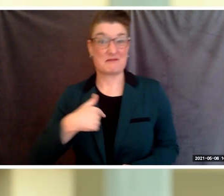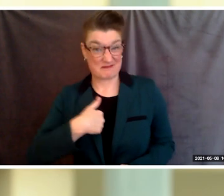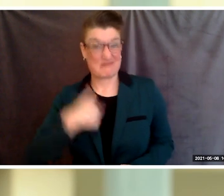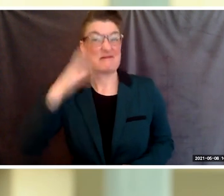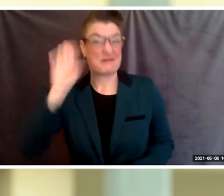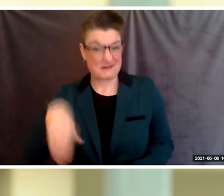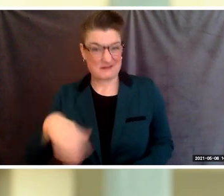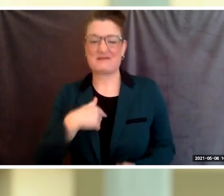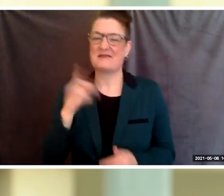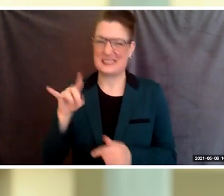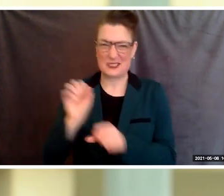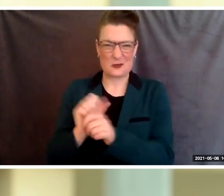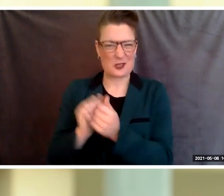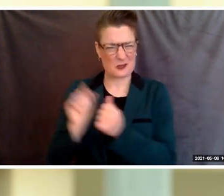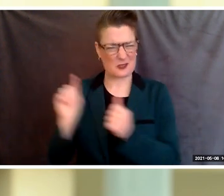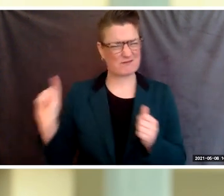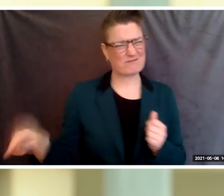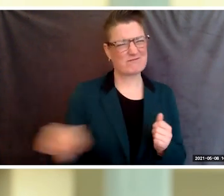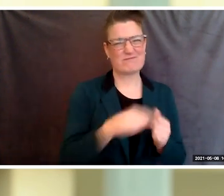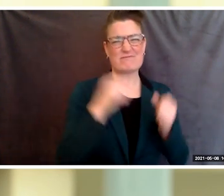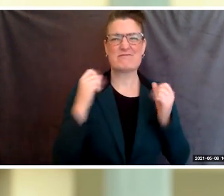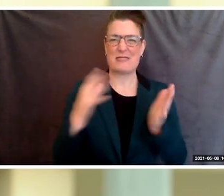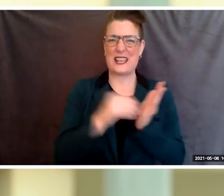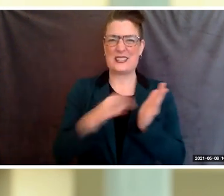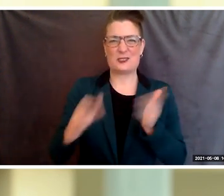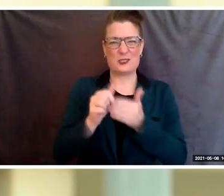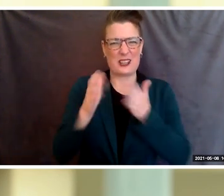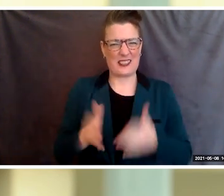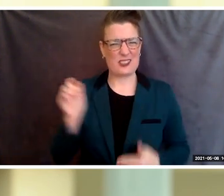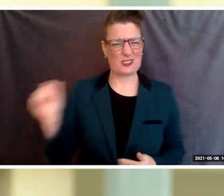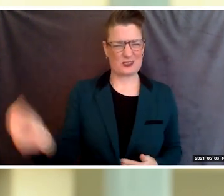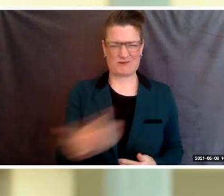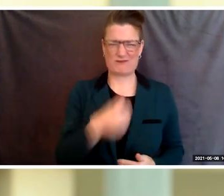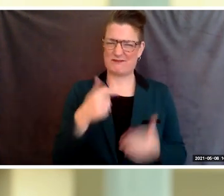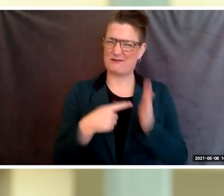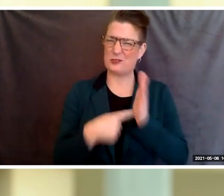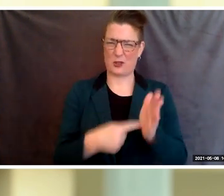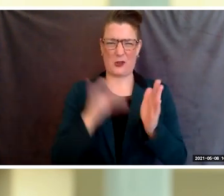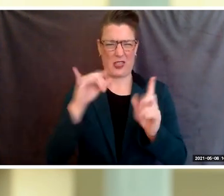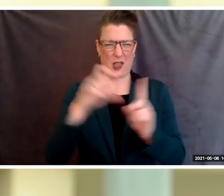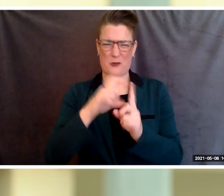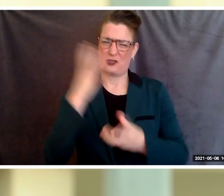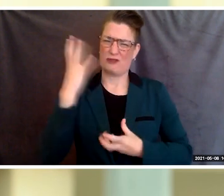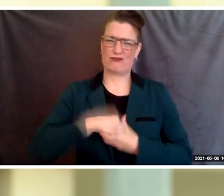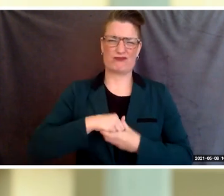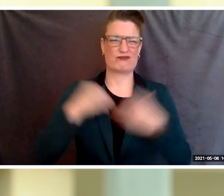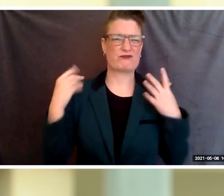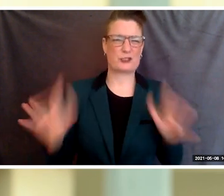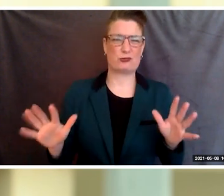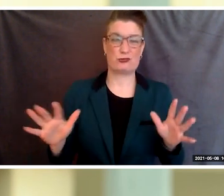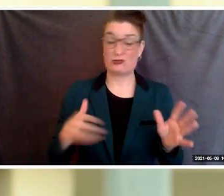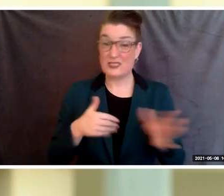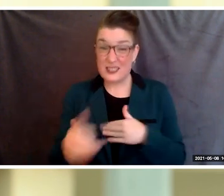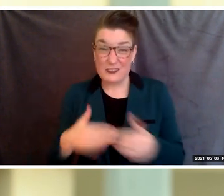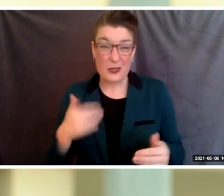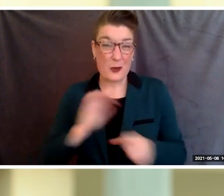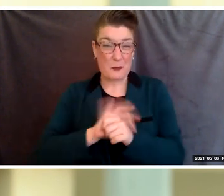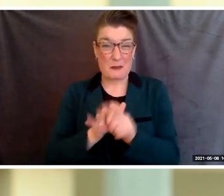who exemplify this very word. Despite the pandemic, and despite our reality, being stuck in our rooms alone